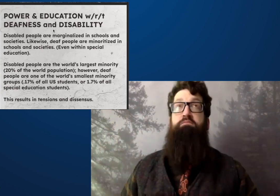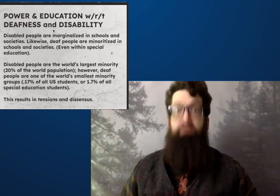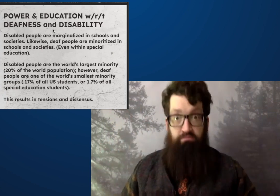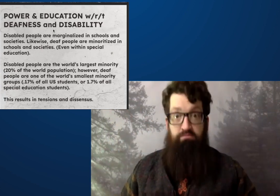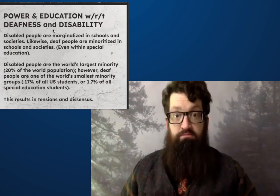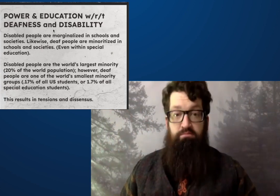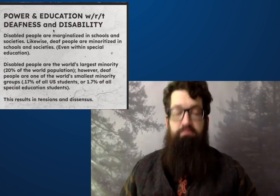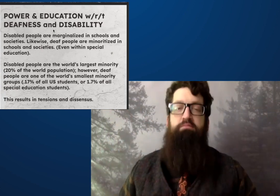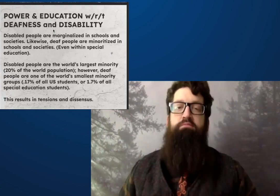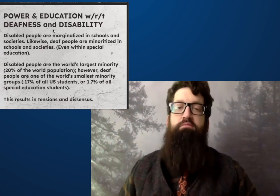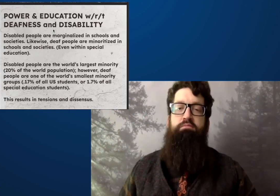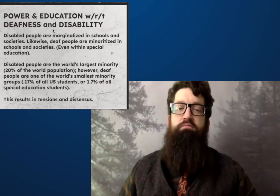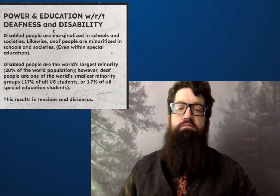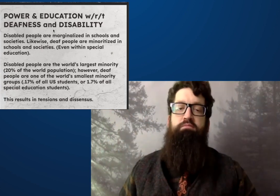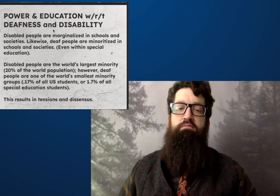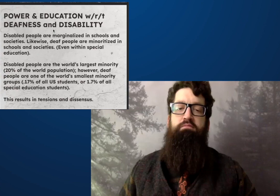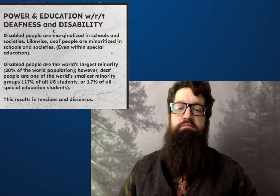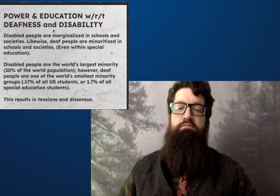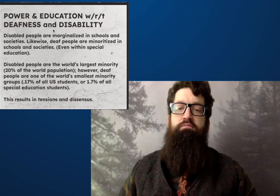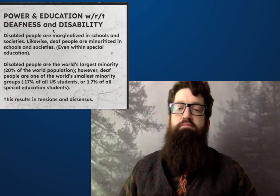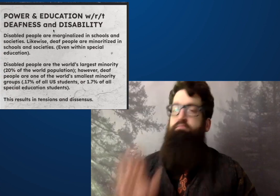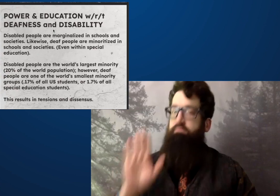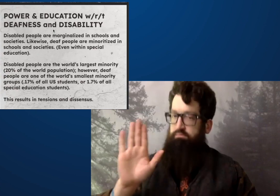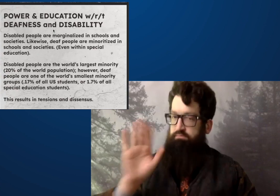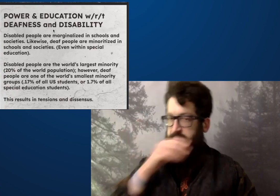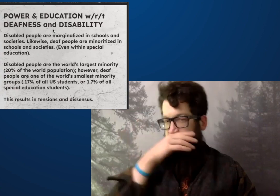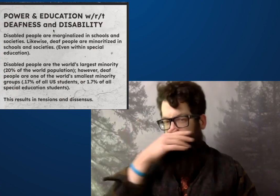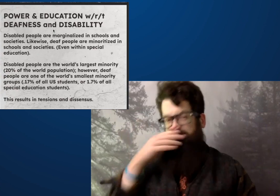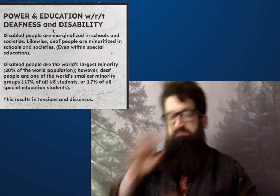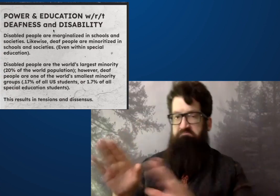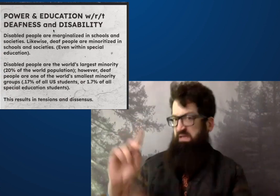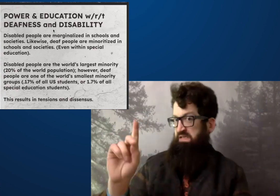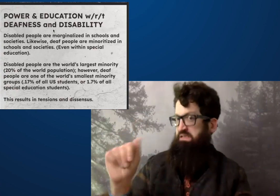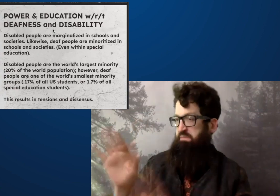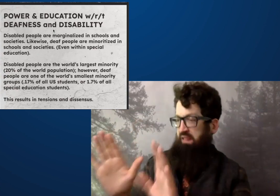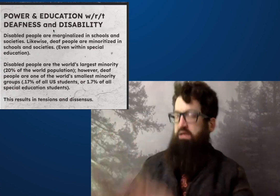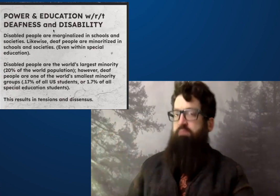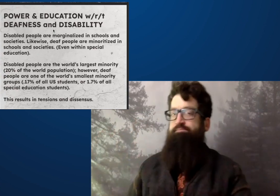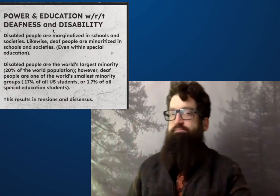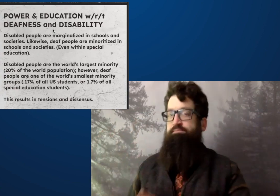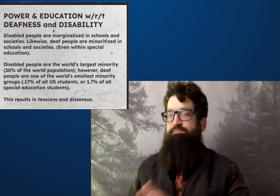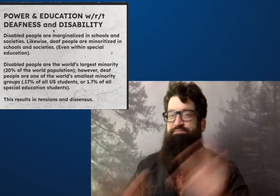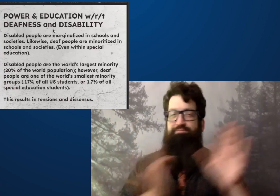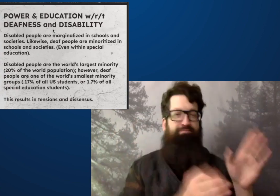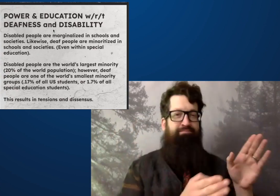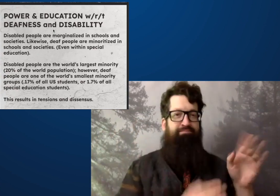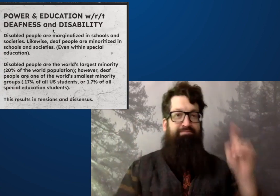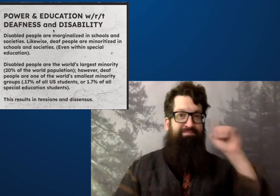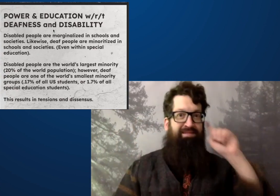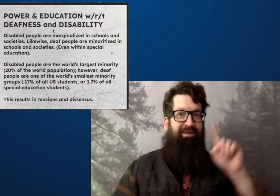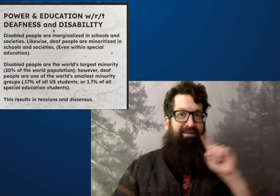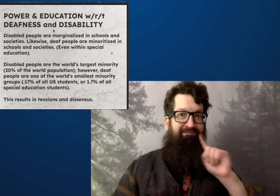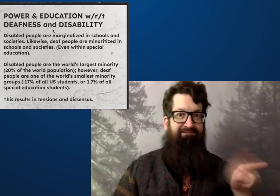That is one five of disability.